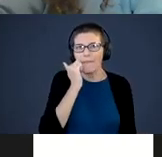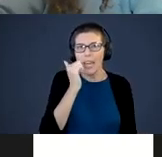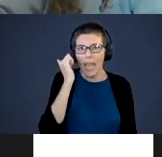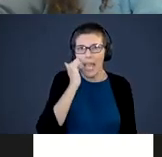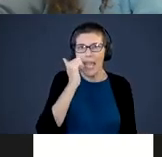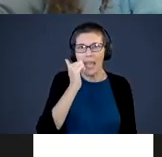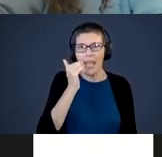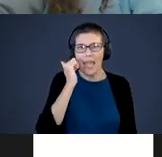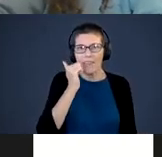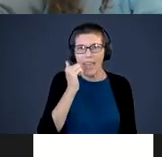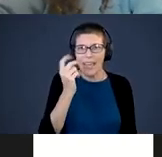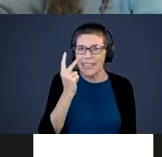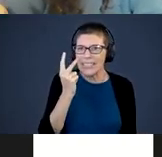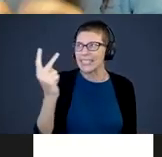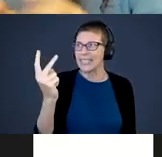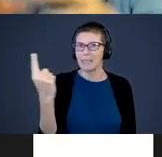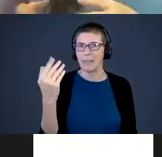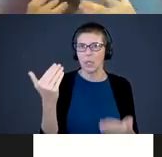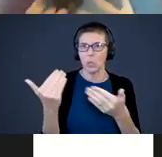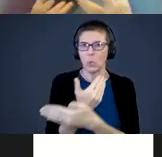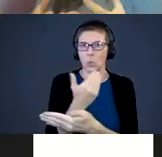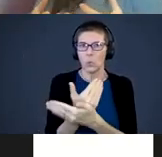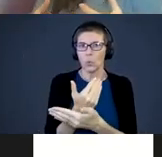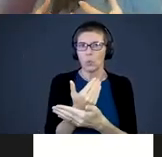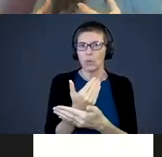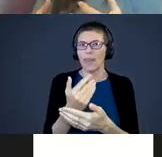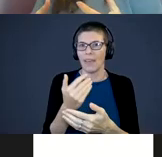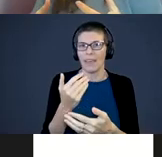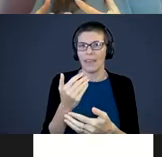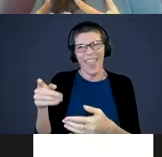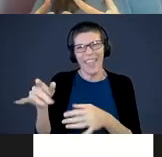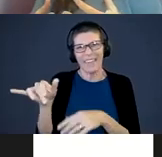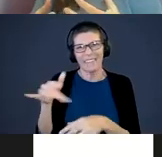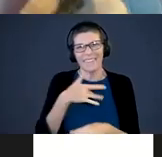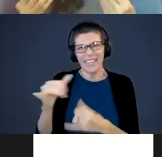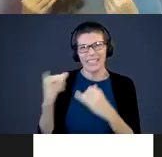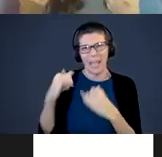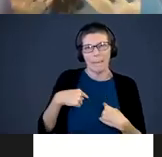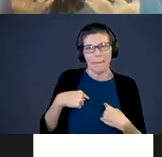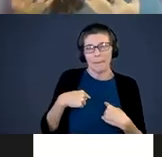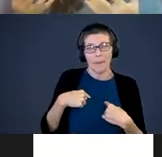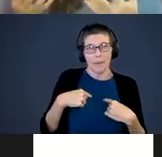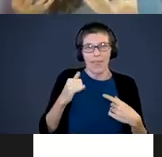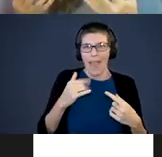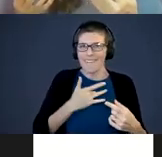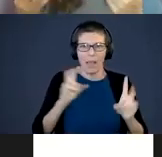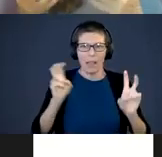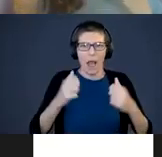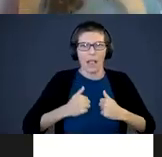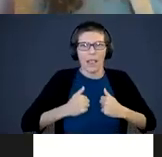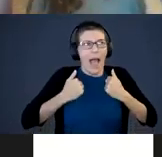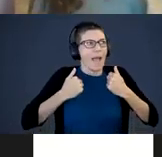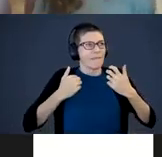they see a new experience, they must feel how I felt that day. Alive!! Wow, that was so cool.